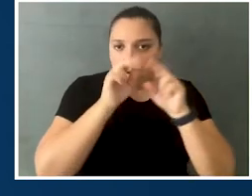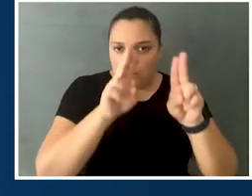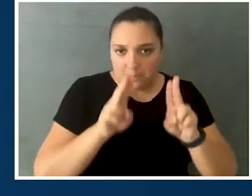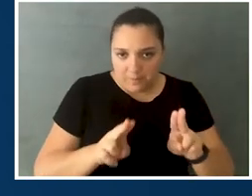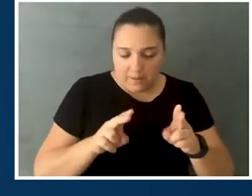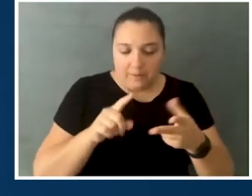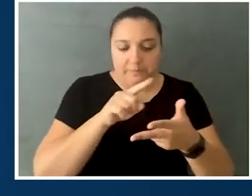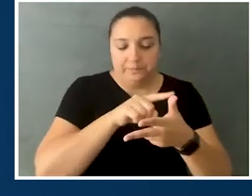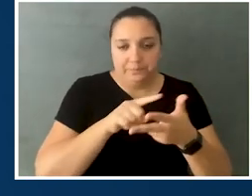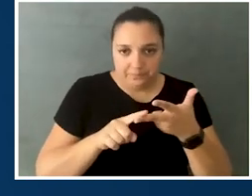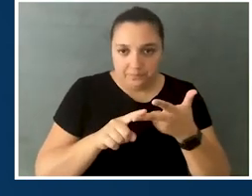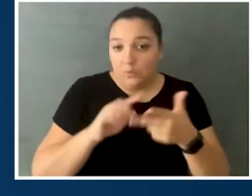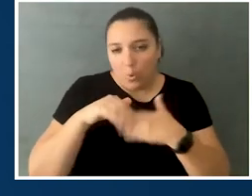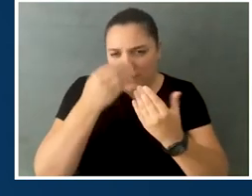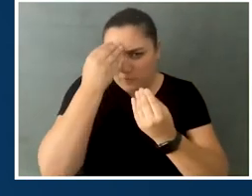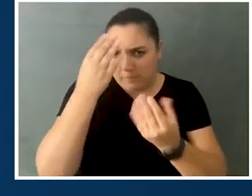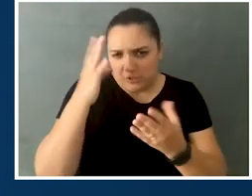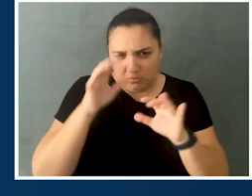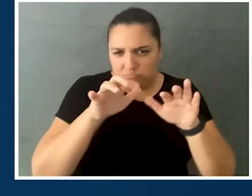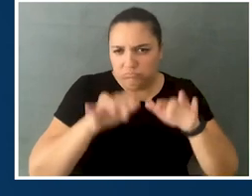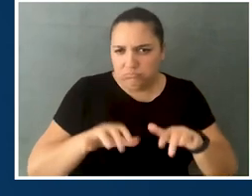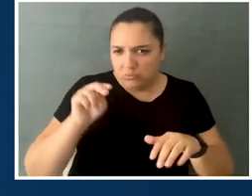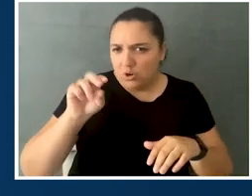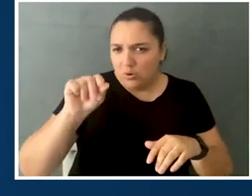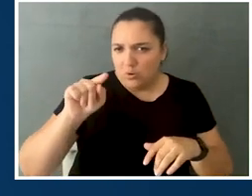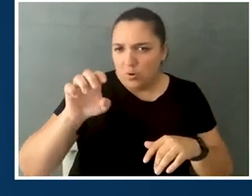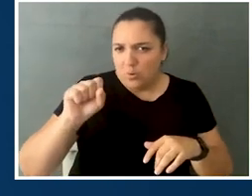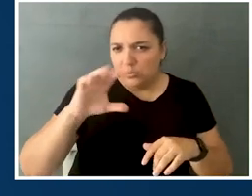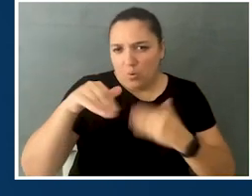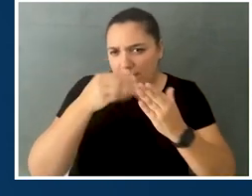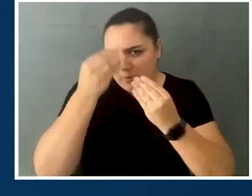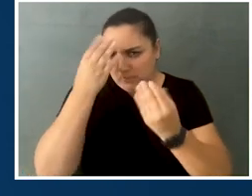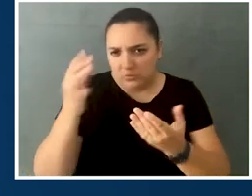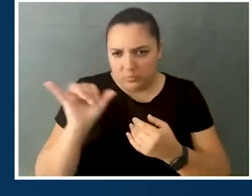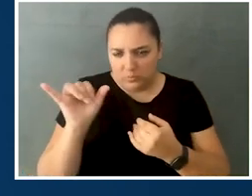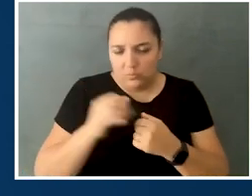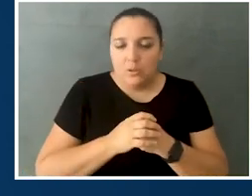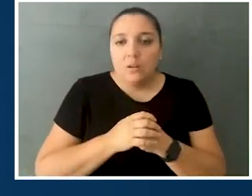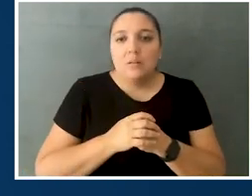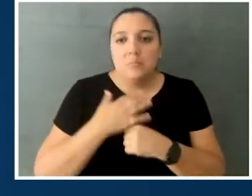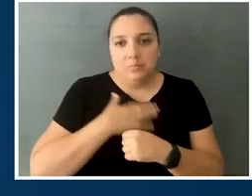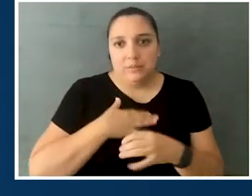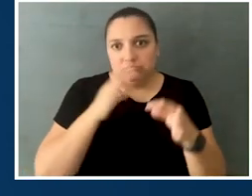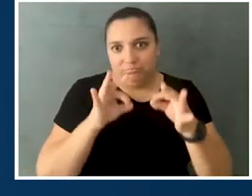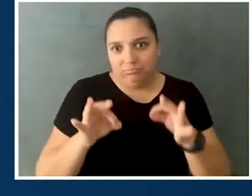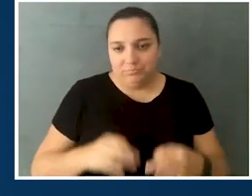and, of course, we'll put all of this information in the notes and links that are relevant, but let's give them all the info.